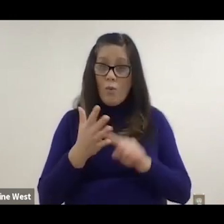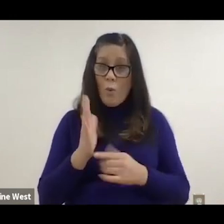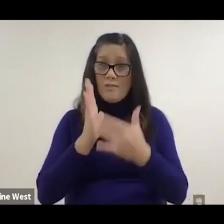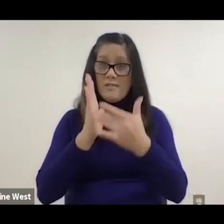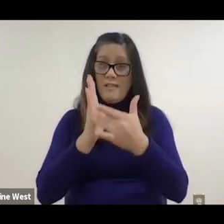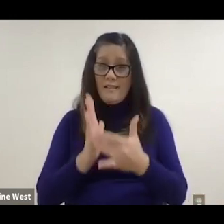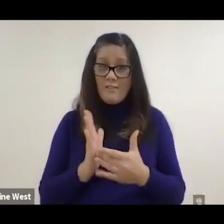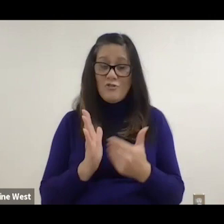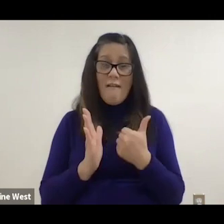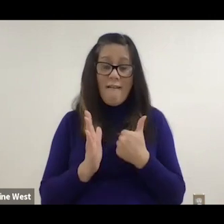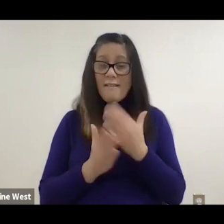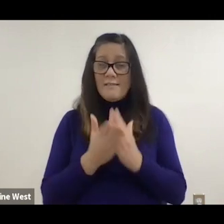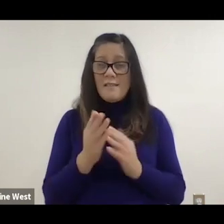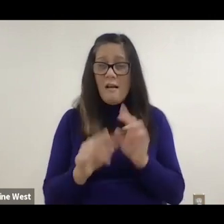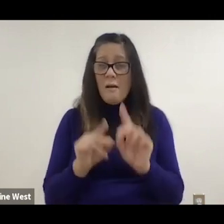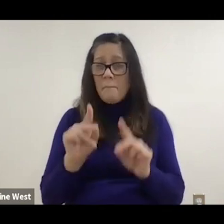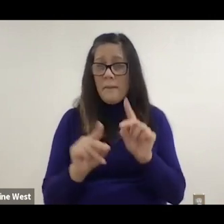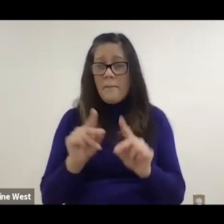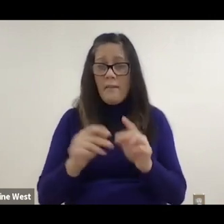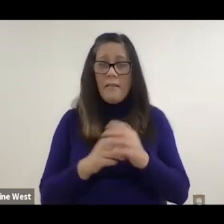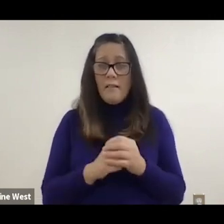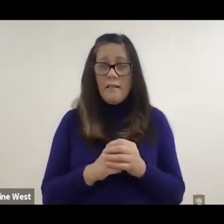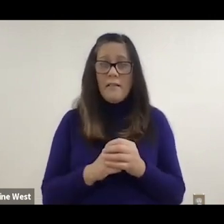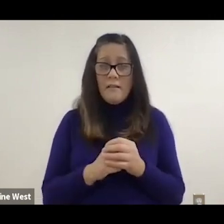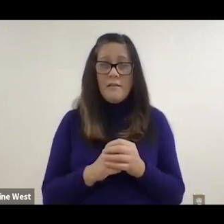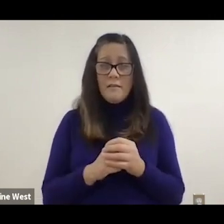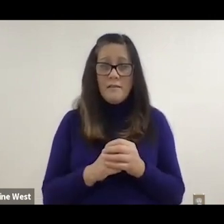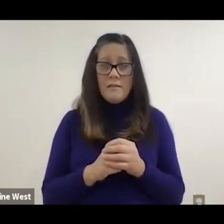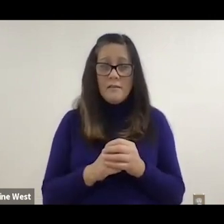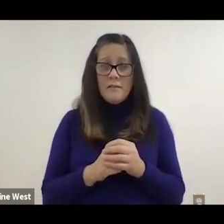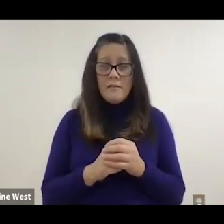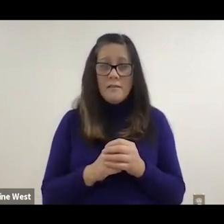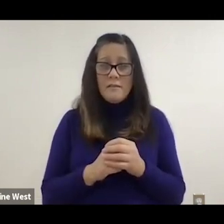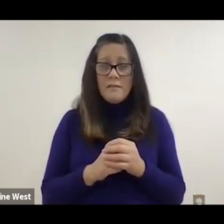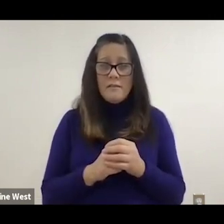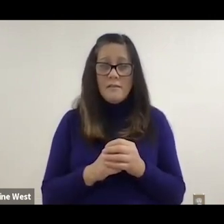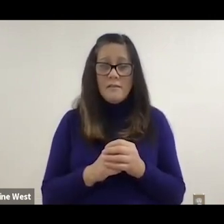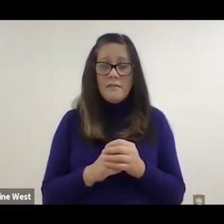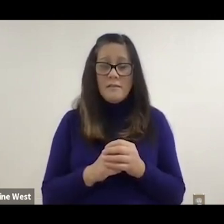either have the inability or to.